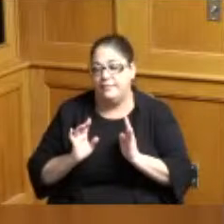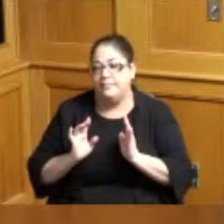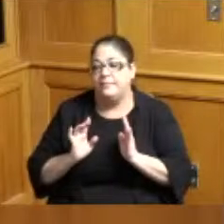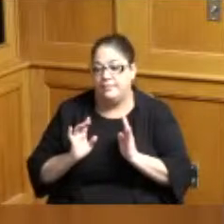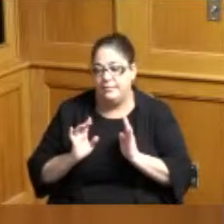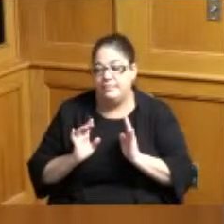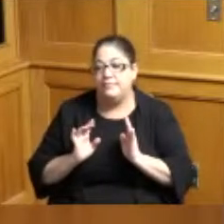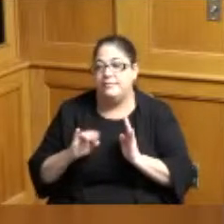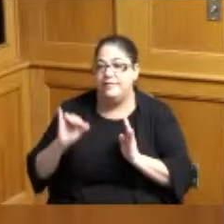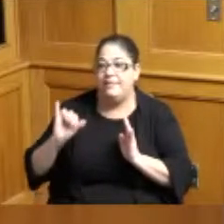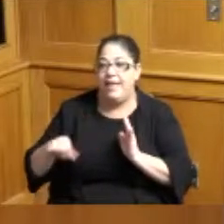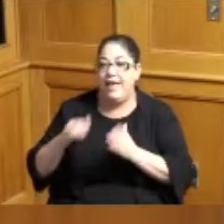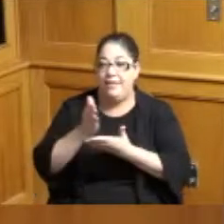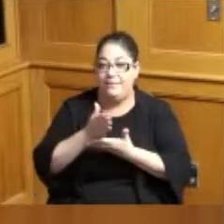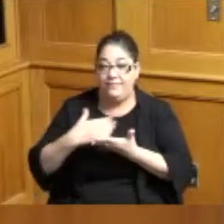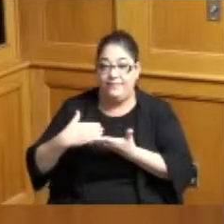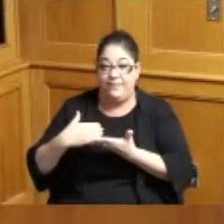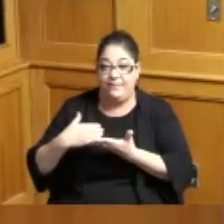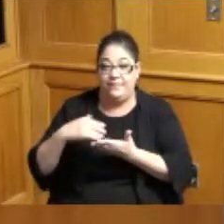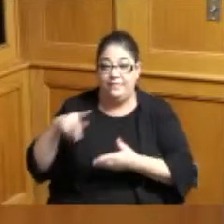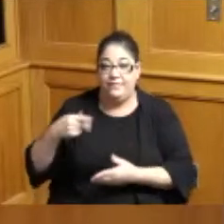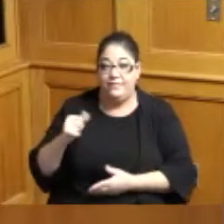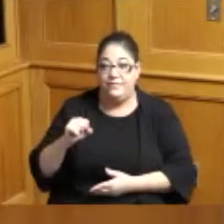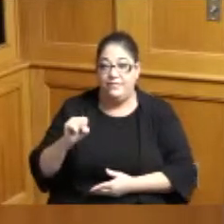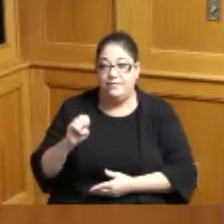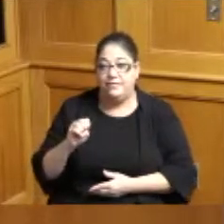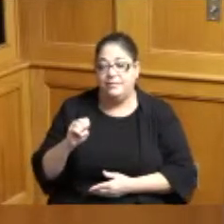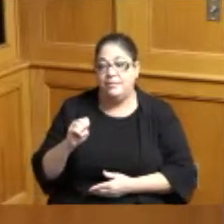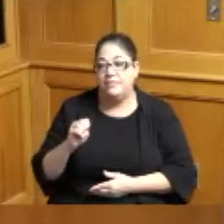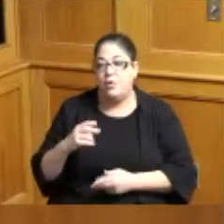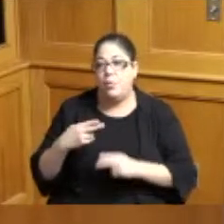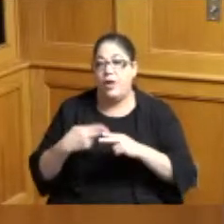and that phase is what we refer to as parking guidance